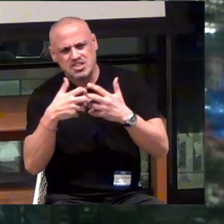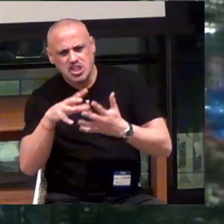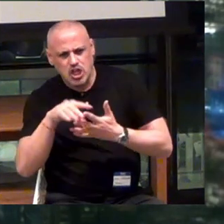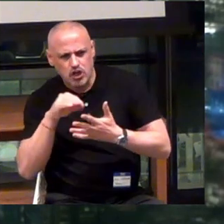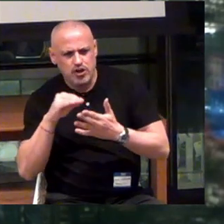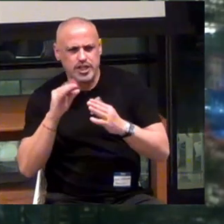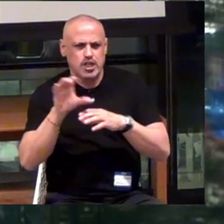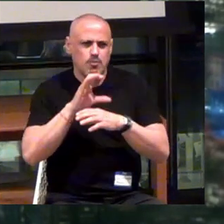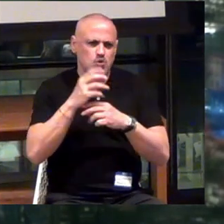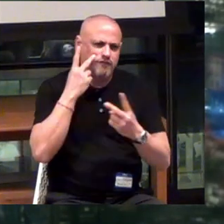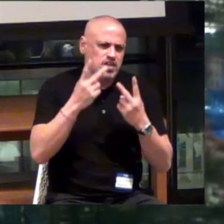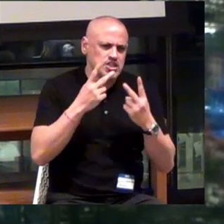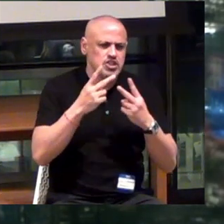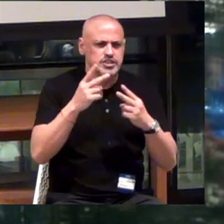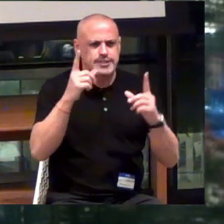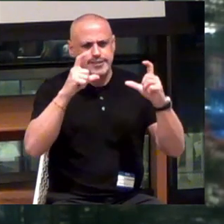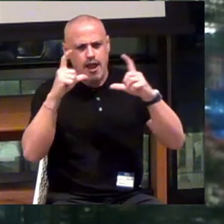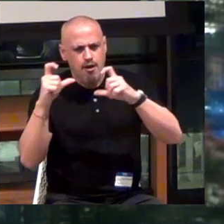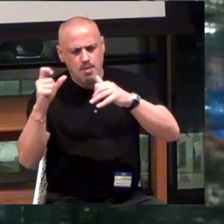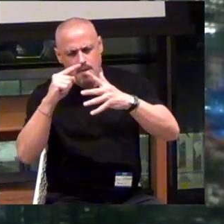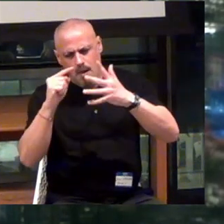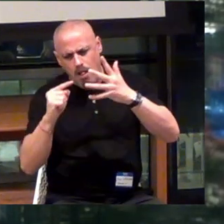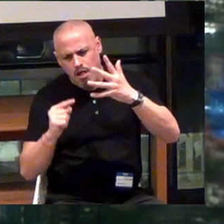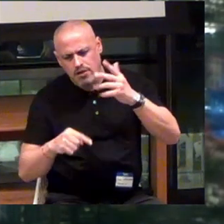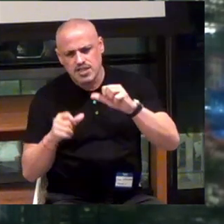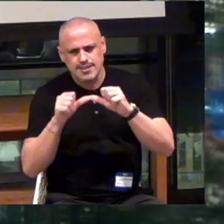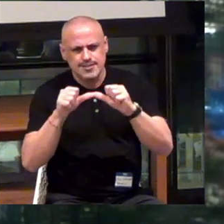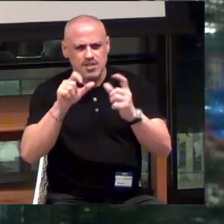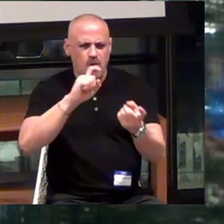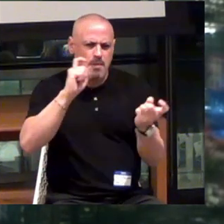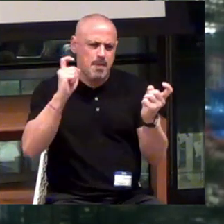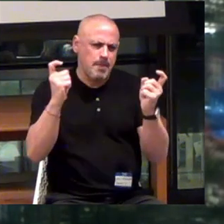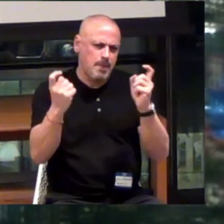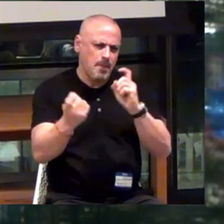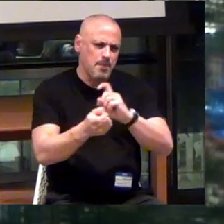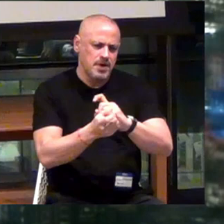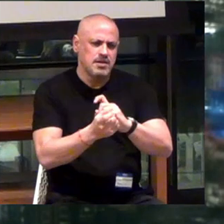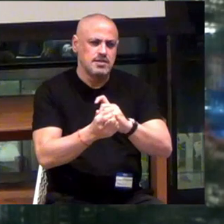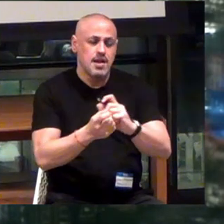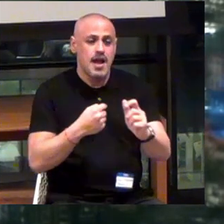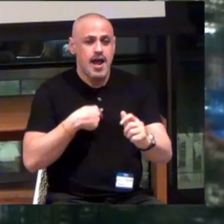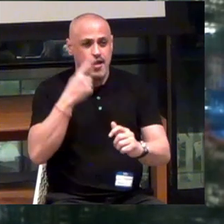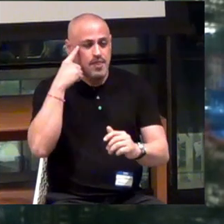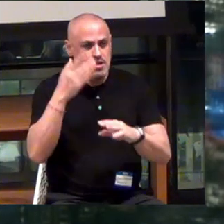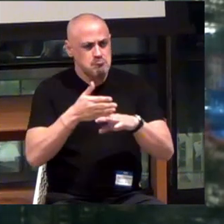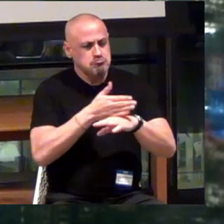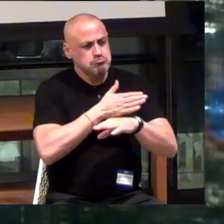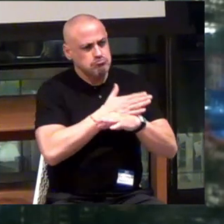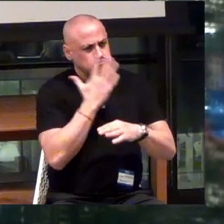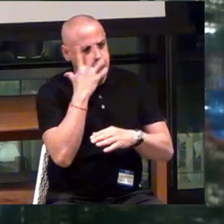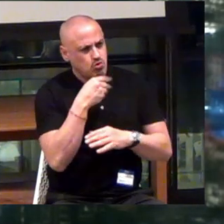computer vision, and cameras, et cetera, continue to evolve. And I think progress beautifully.